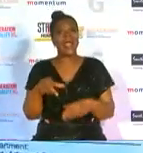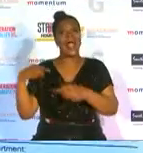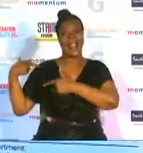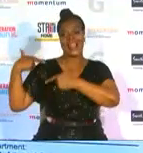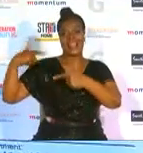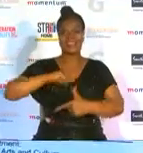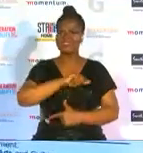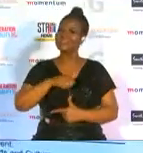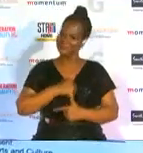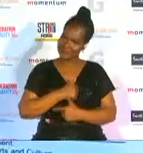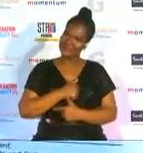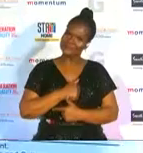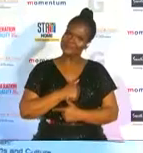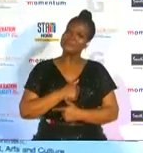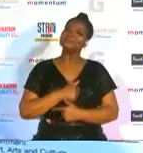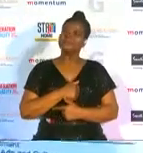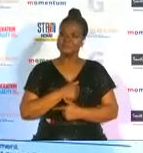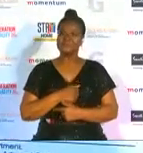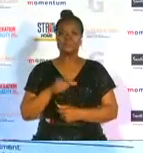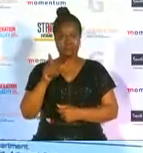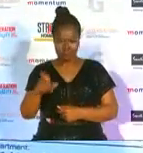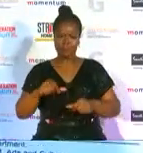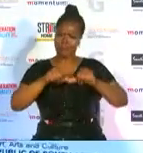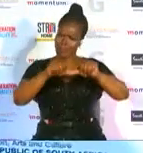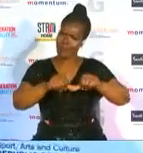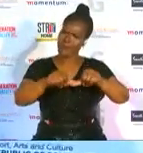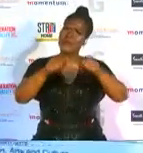ladies you heard it from selena you need to continue supporting woman in